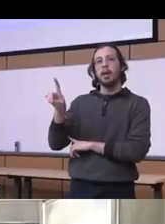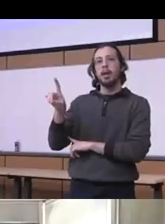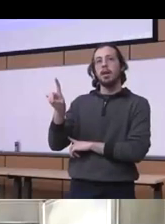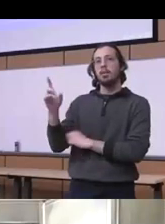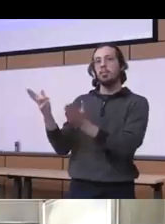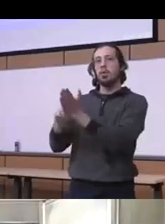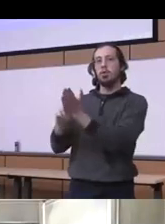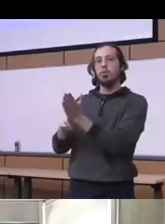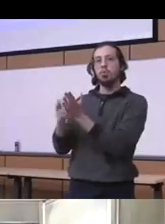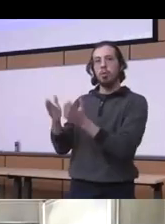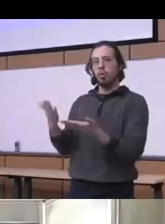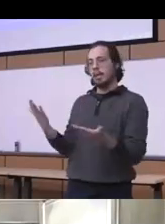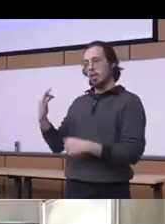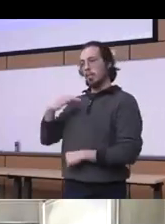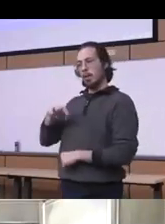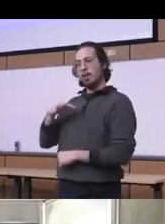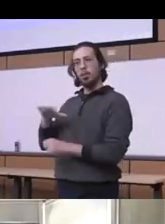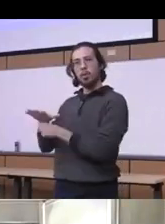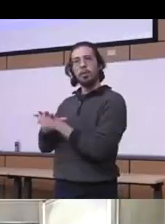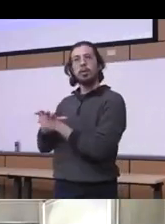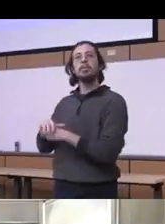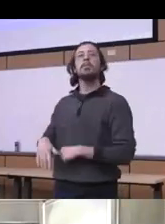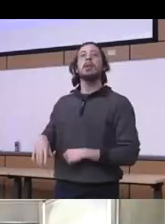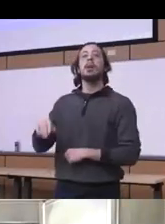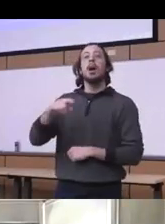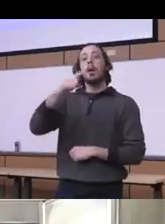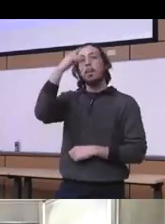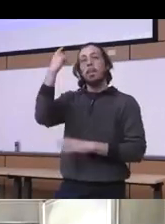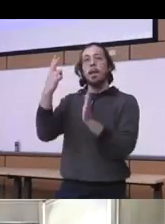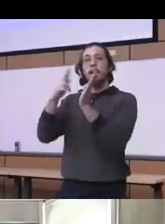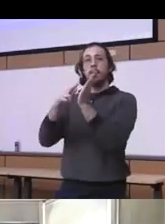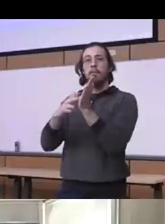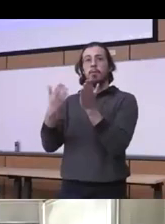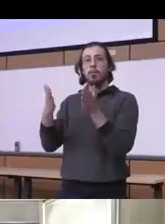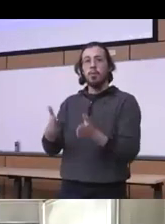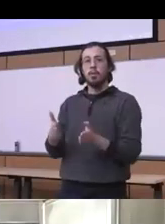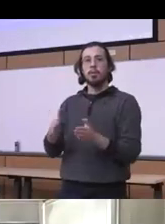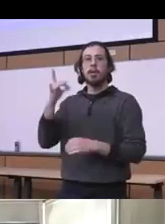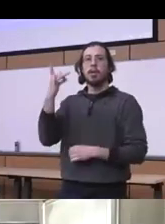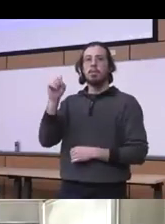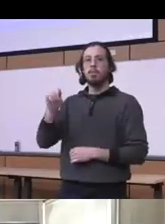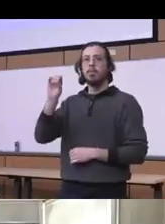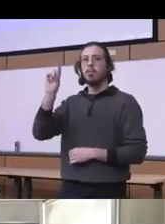Goldies were 18.2 percent Dutch point less likely than white goal is to start medication for opioid